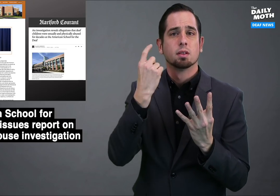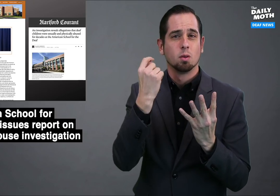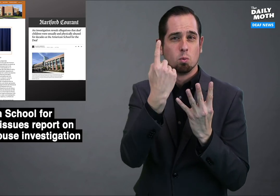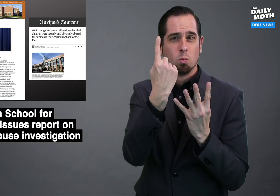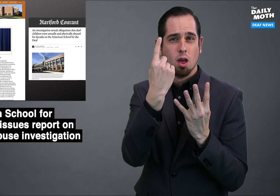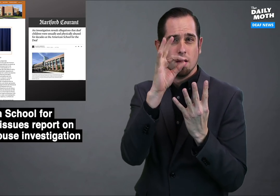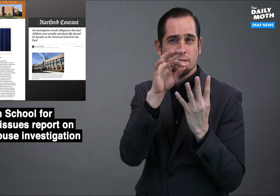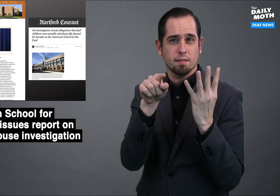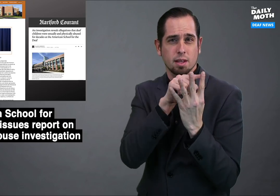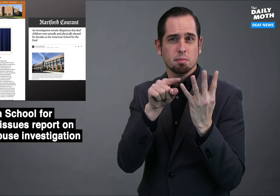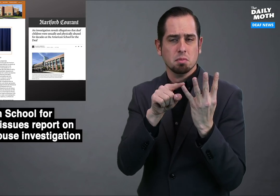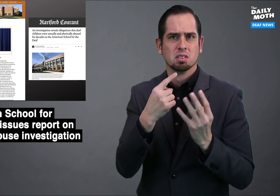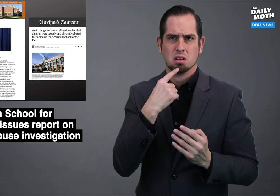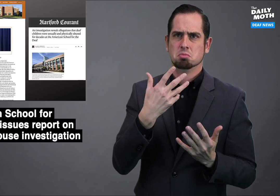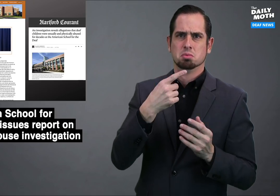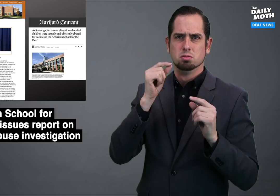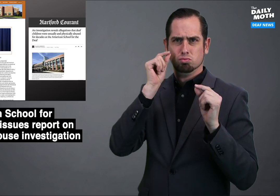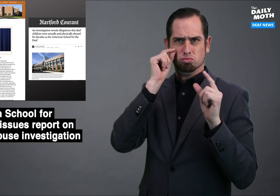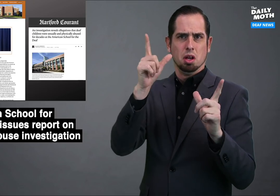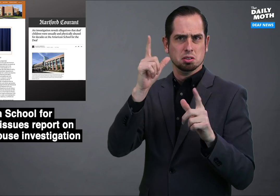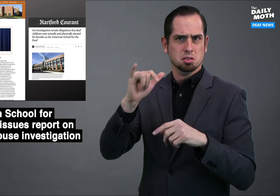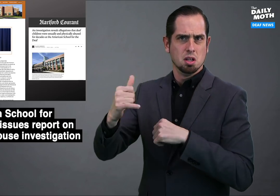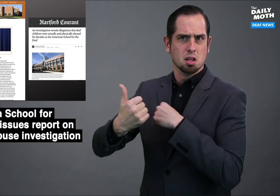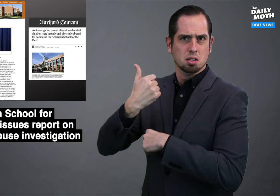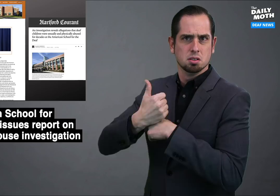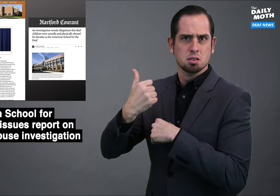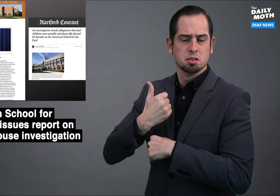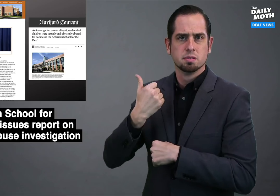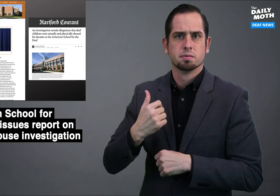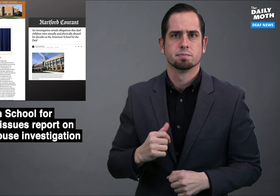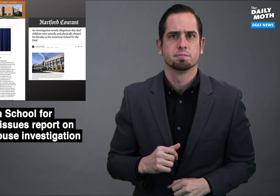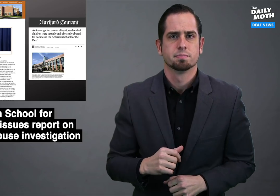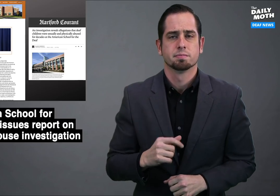One of them said he was surprised at the allegations.